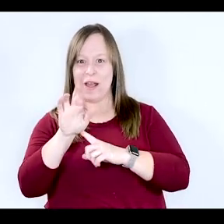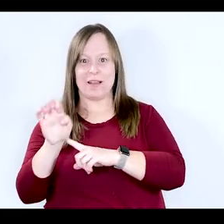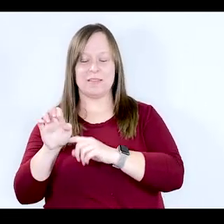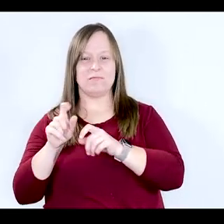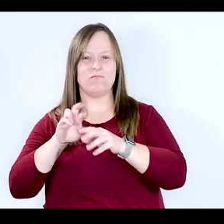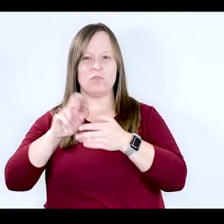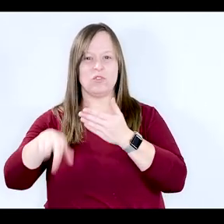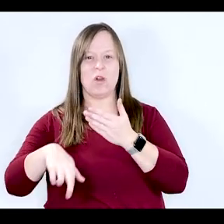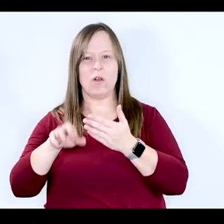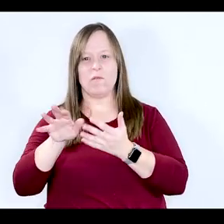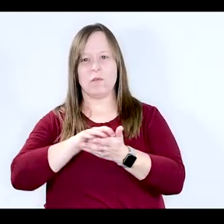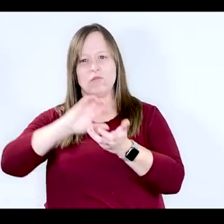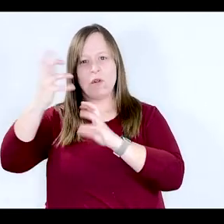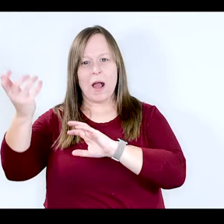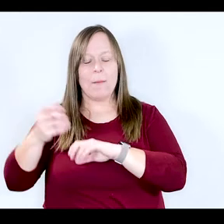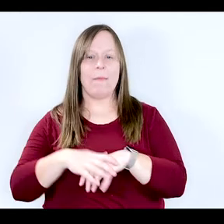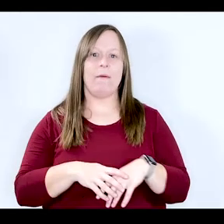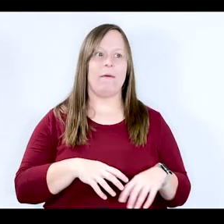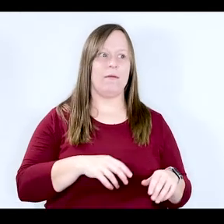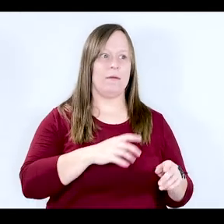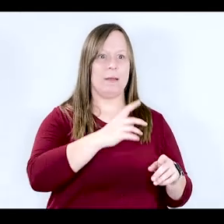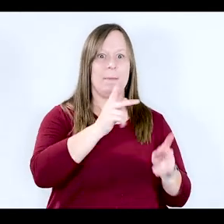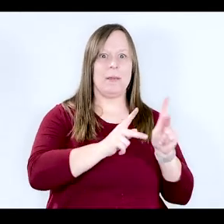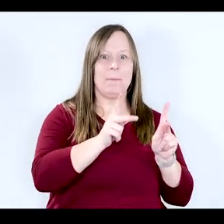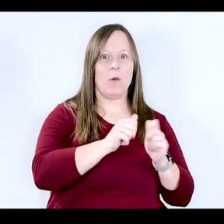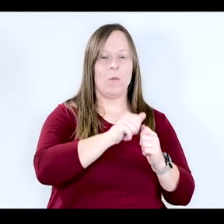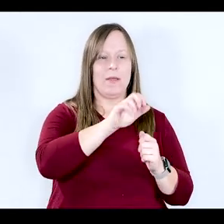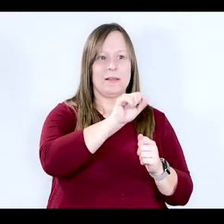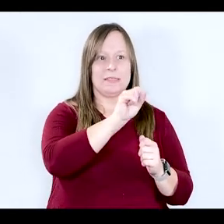trauma, in people with substance use and people with mental illness can actually